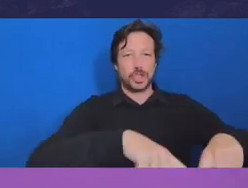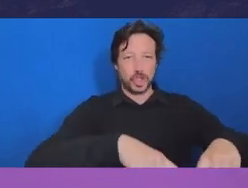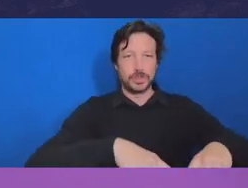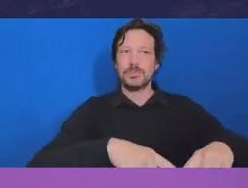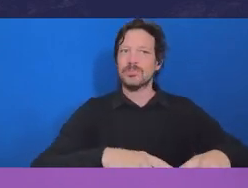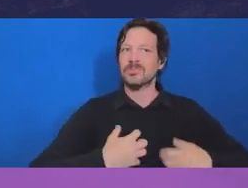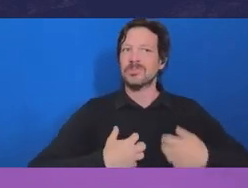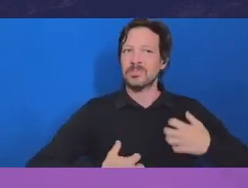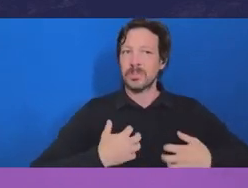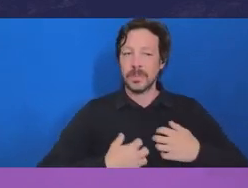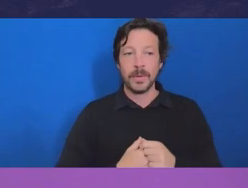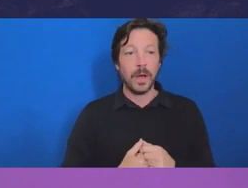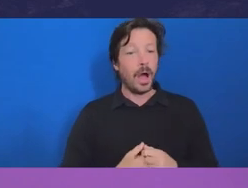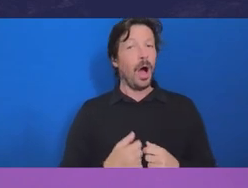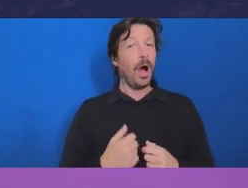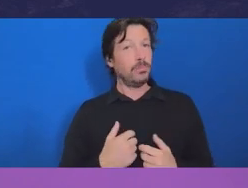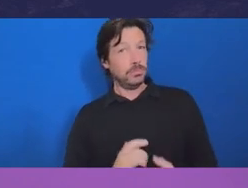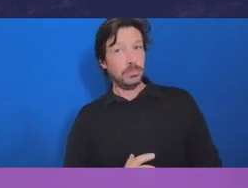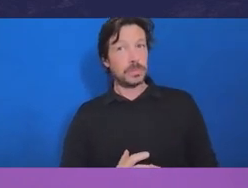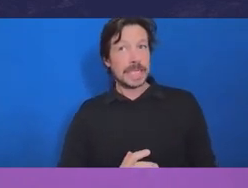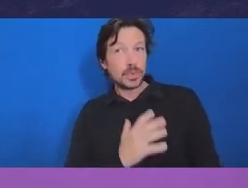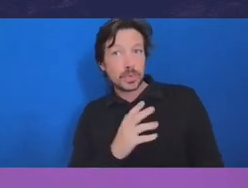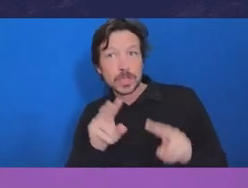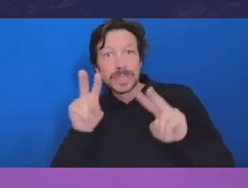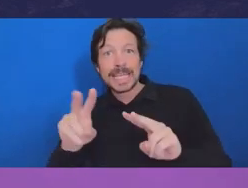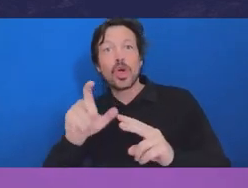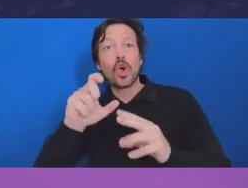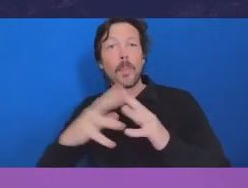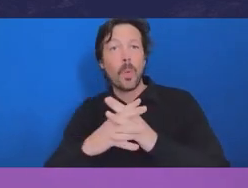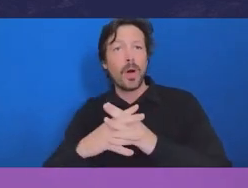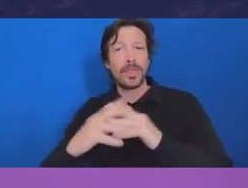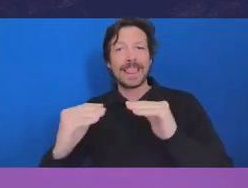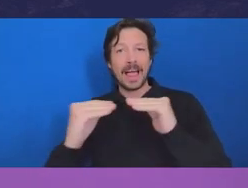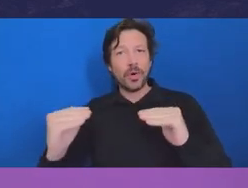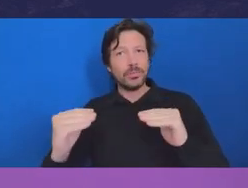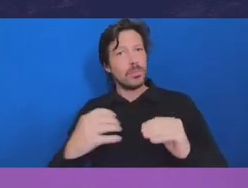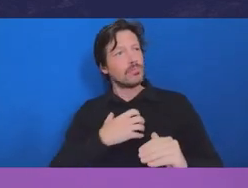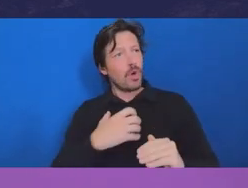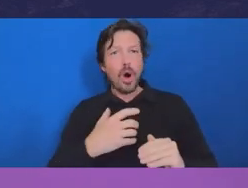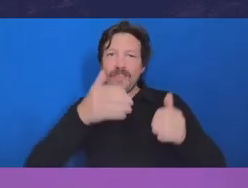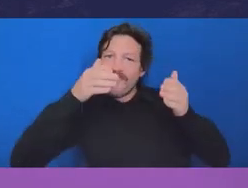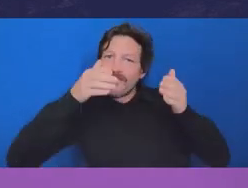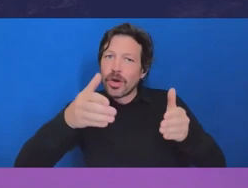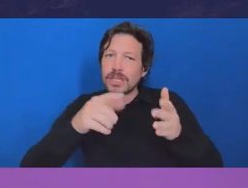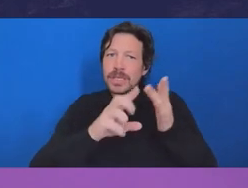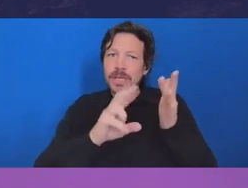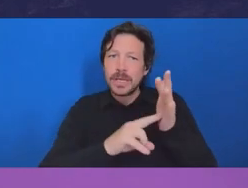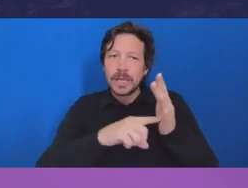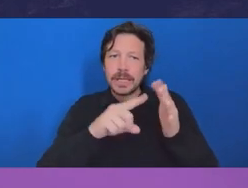level already on integrity and having a focus on integrity and doing the integrity risk assessments that will need to be undertaken,